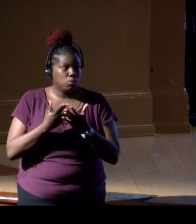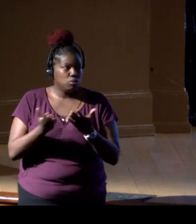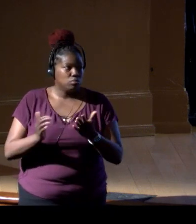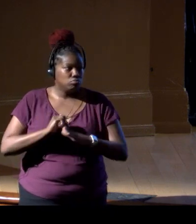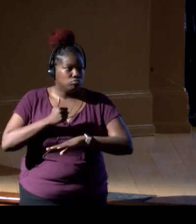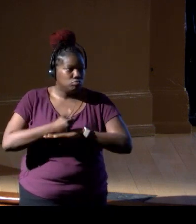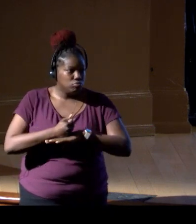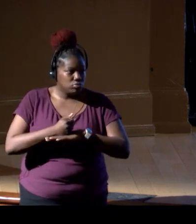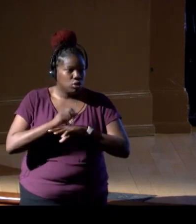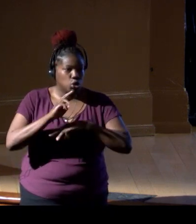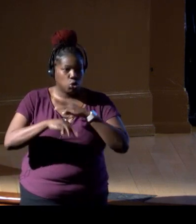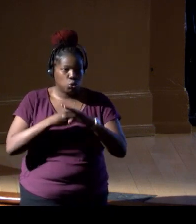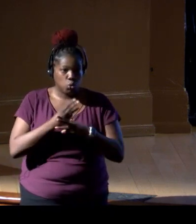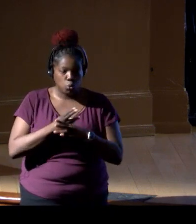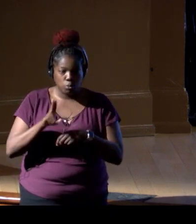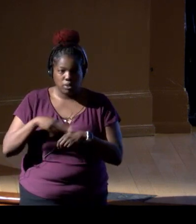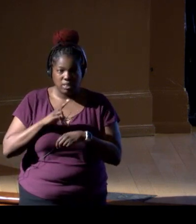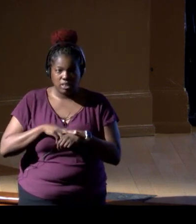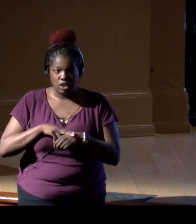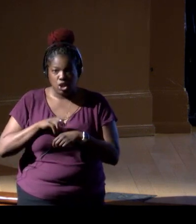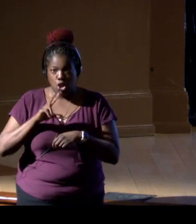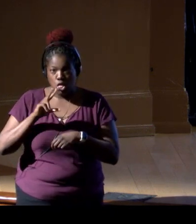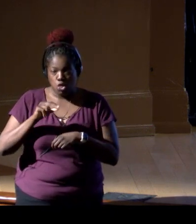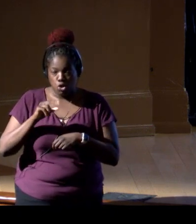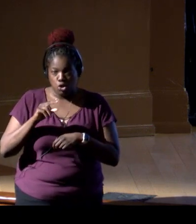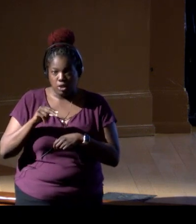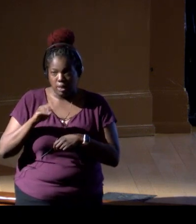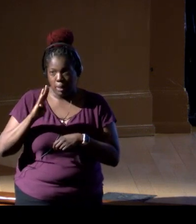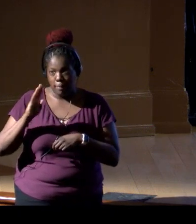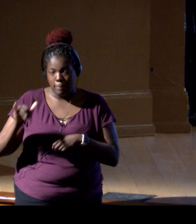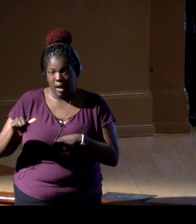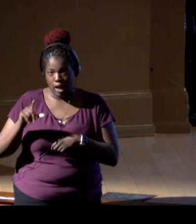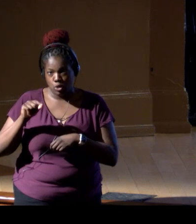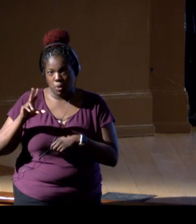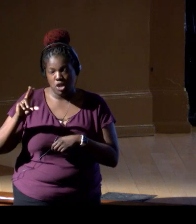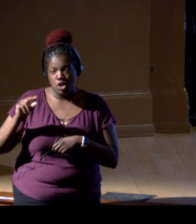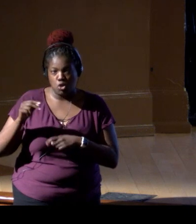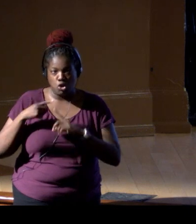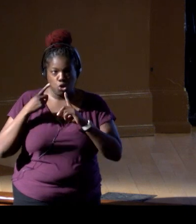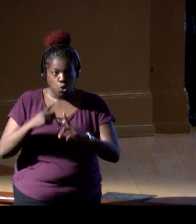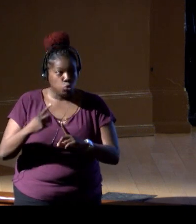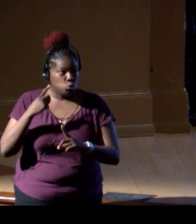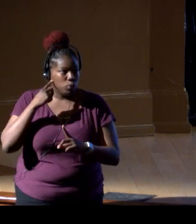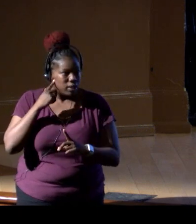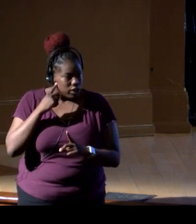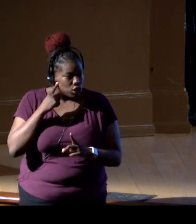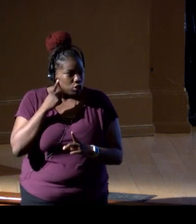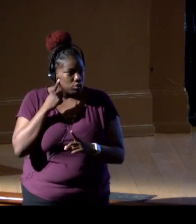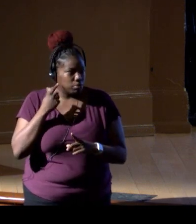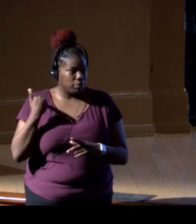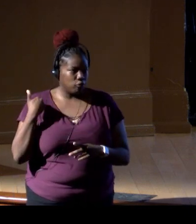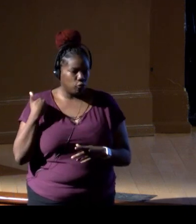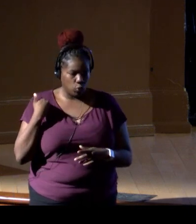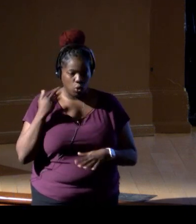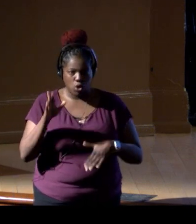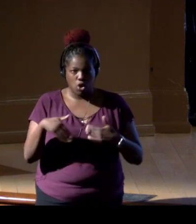our global and national 30 by 30 goals that we heard about earlier today. So all of these complementary initiatives